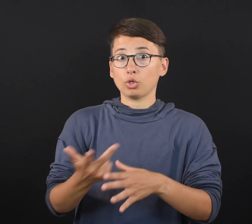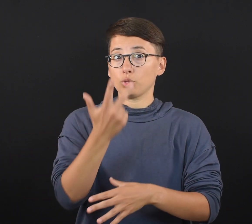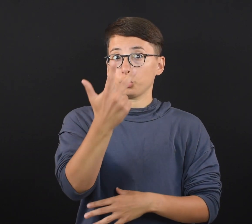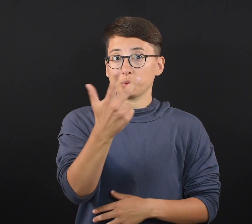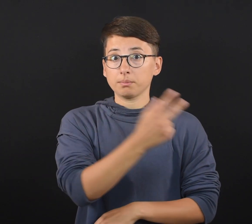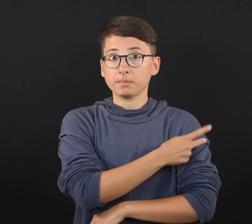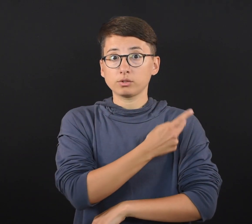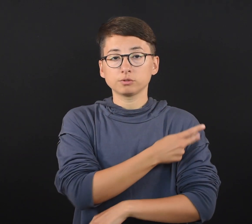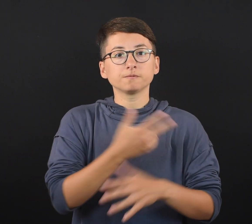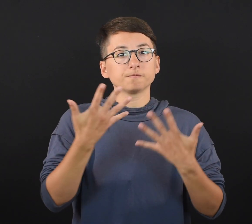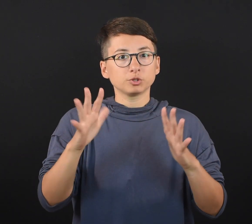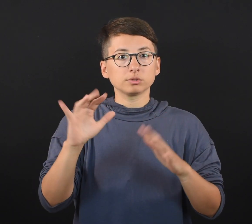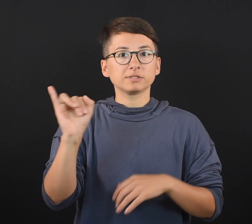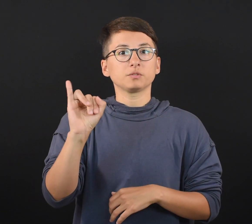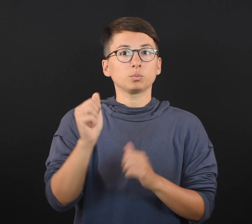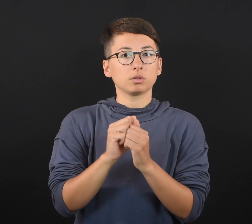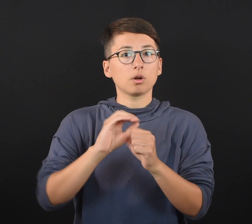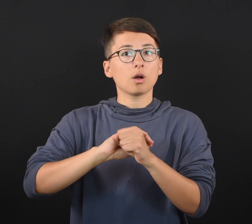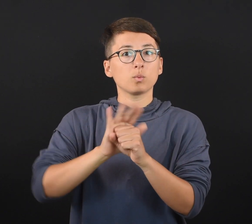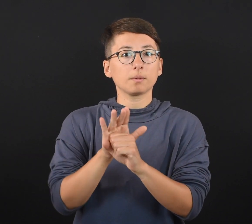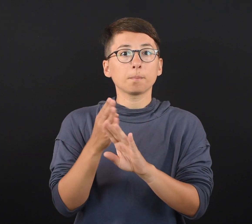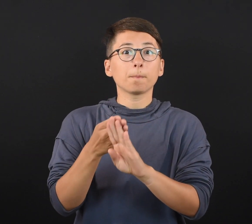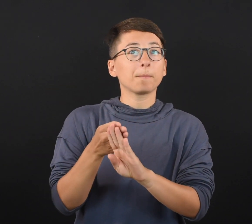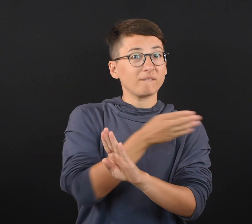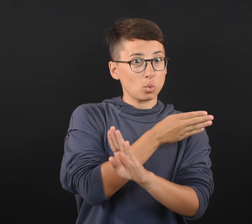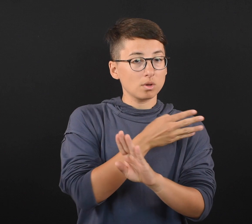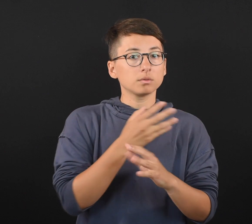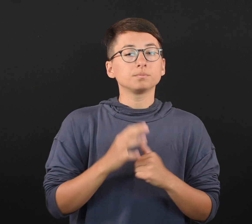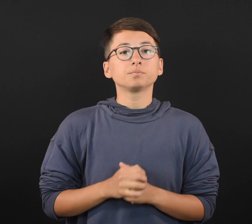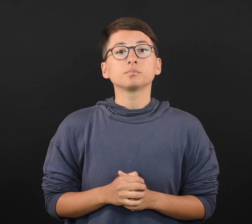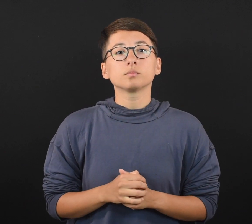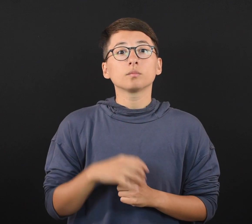Three of the patients previously had been infected with COVID-19,